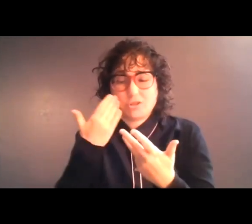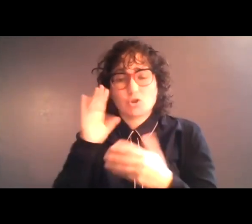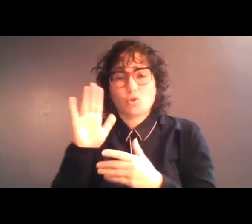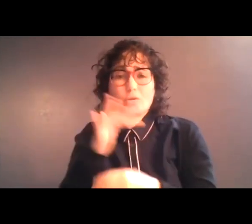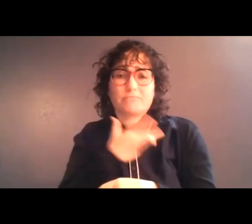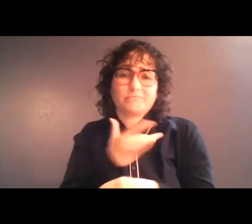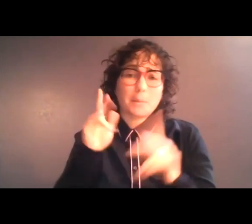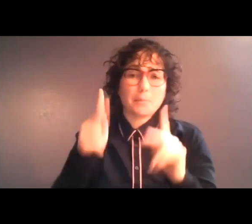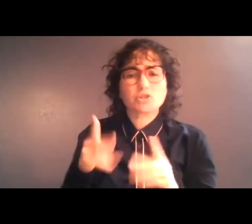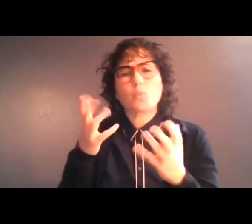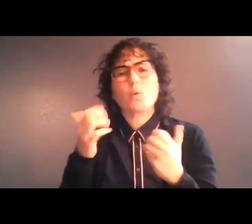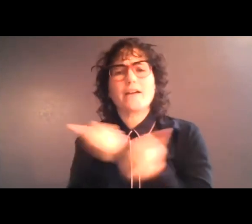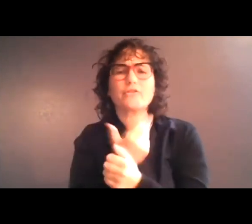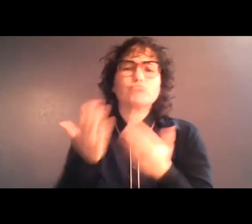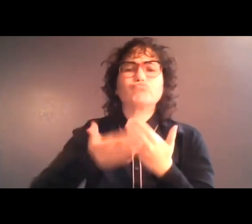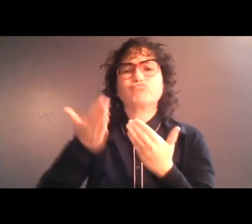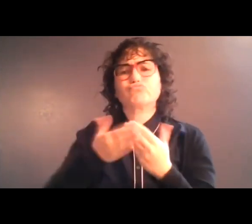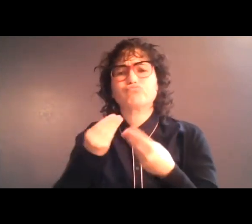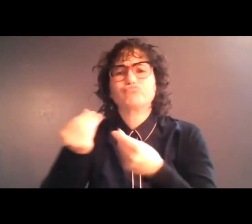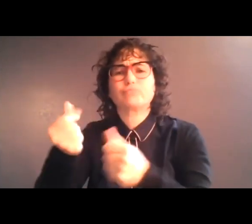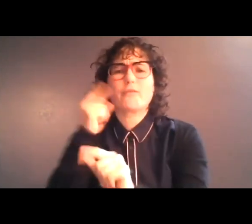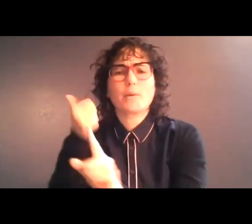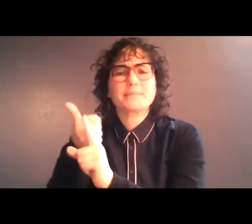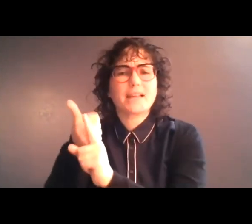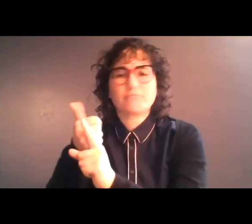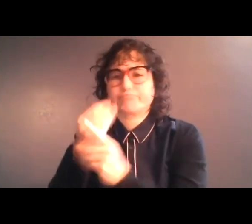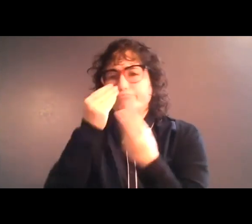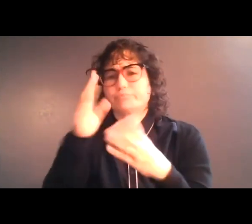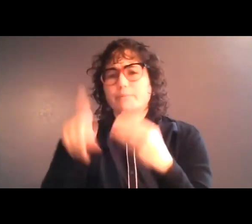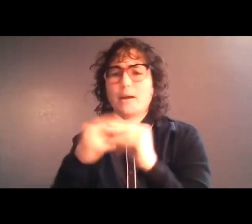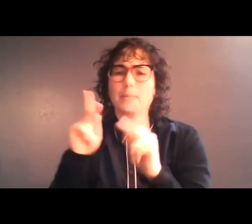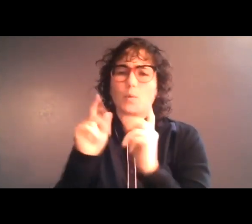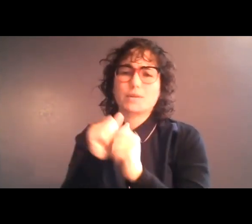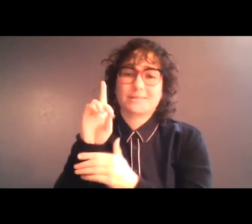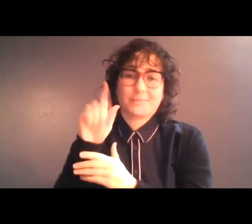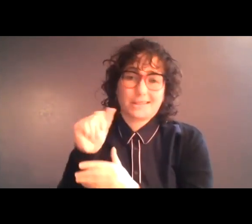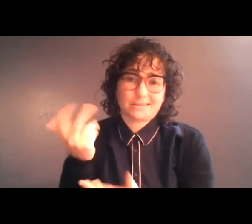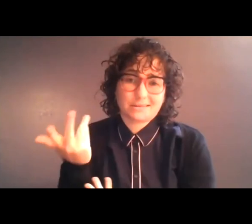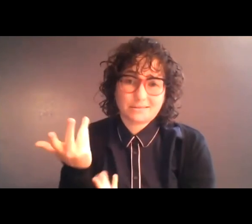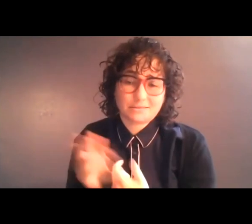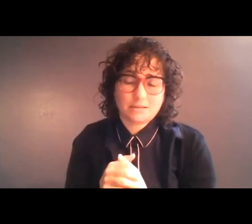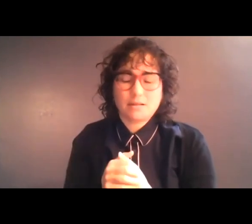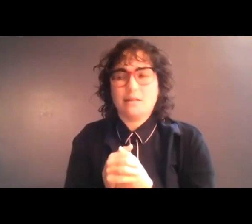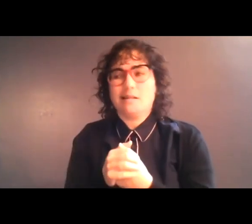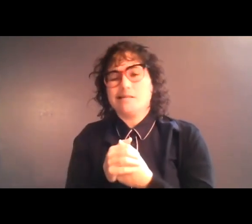to be convenient for himself, not for people with disabilities. And sometimes, even, he'll